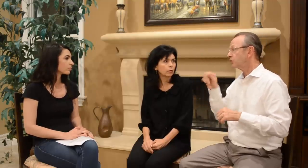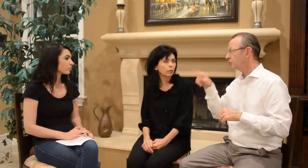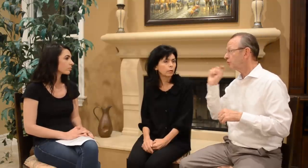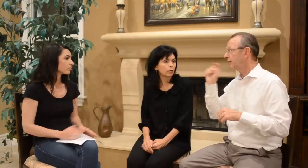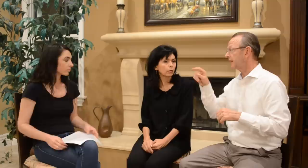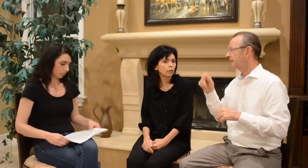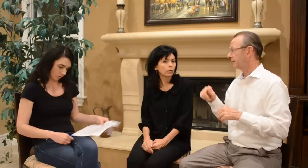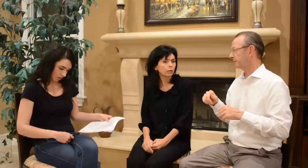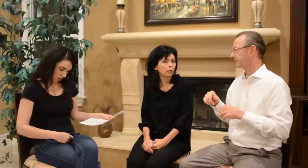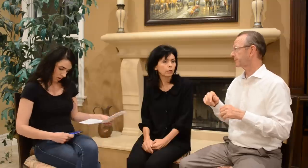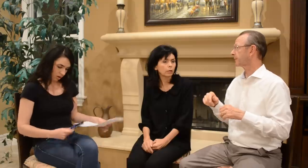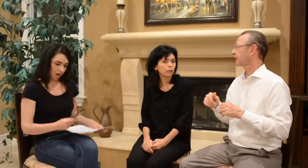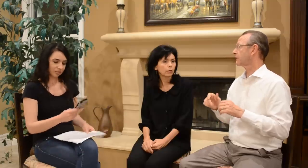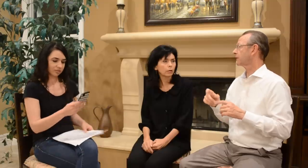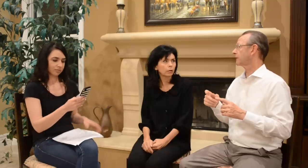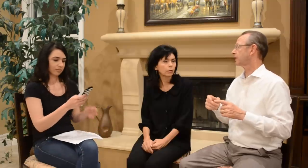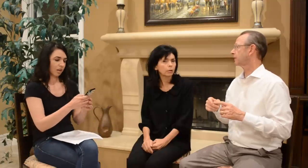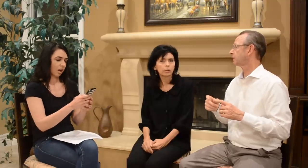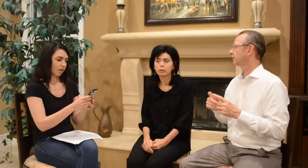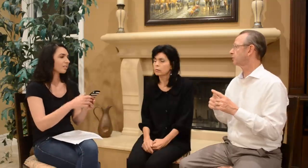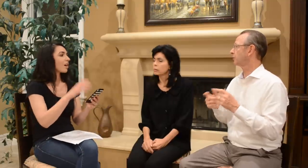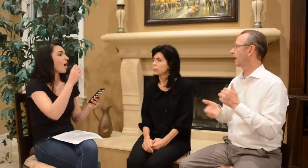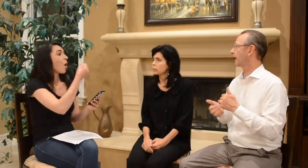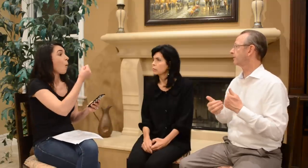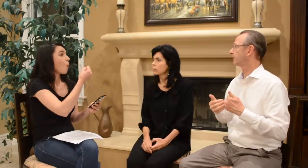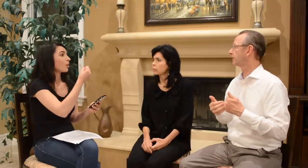you needed to have